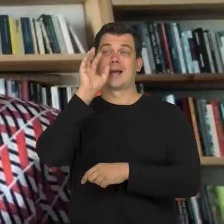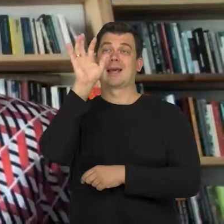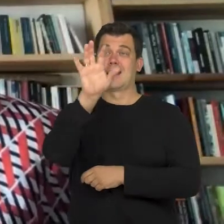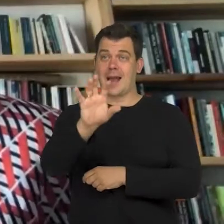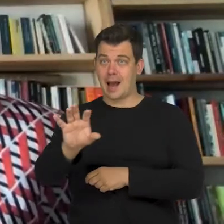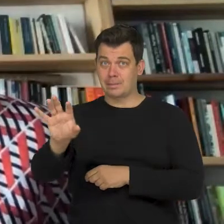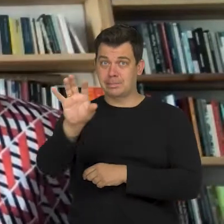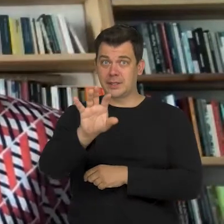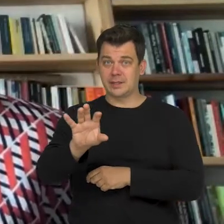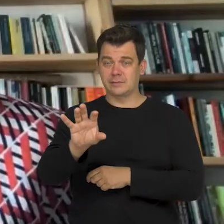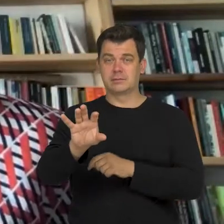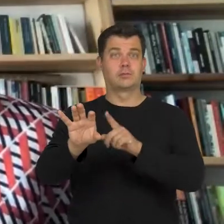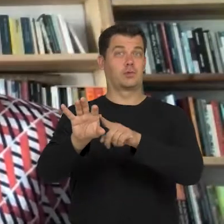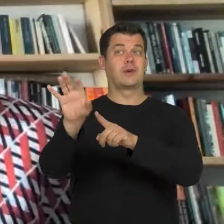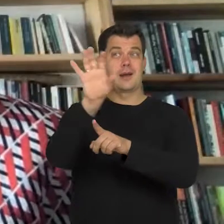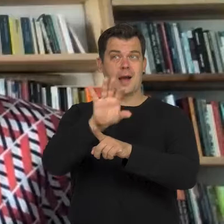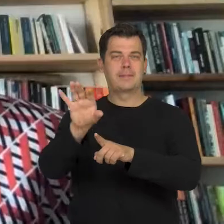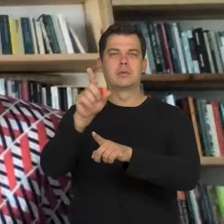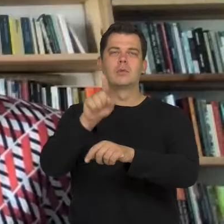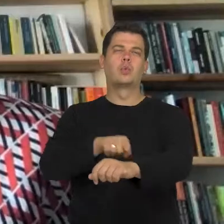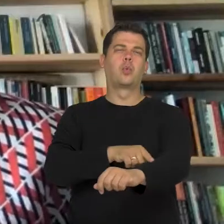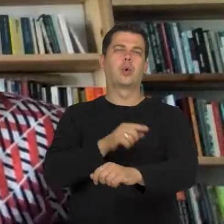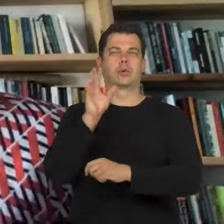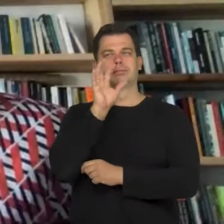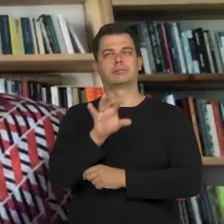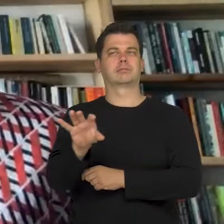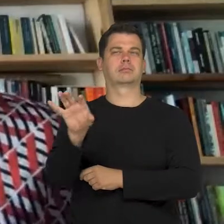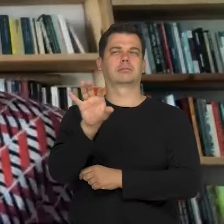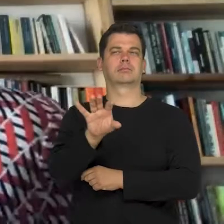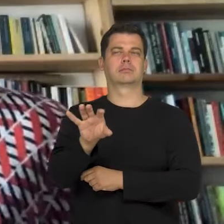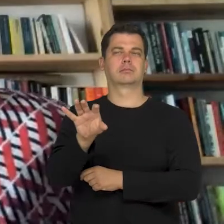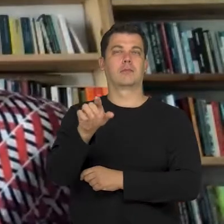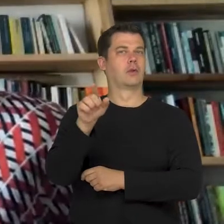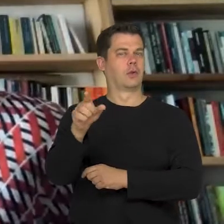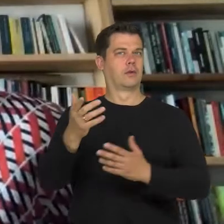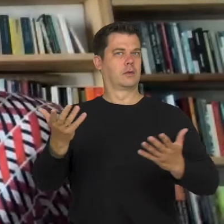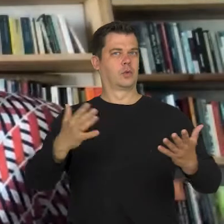as a prolonged look is perceived as something rude.